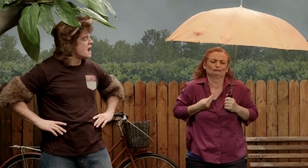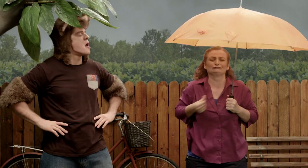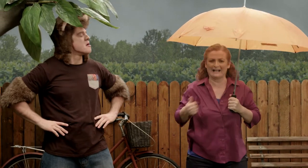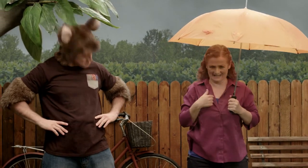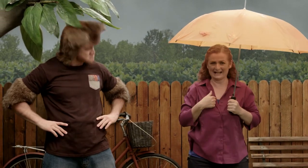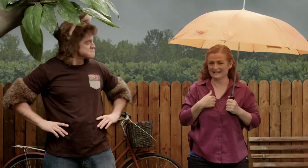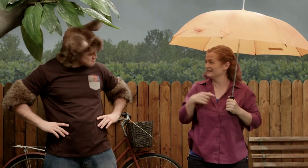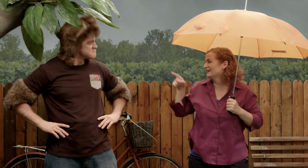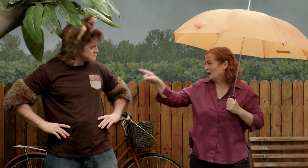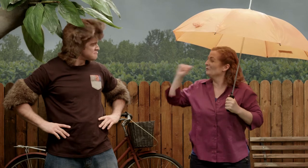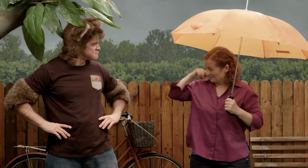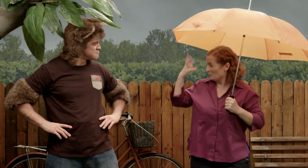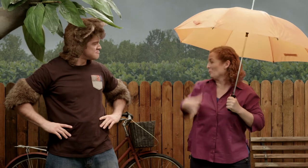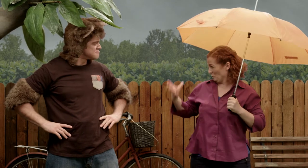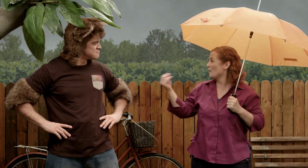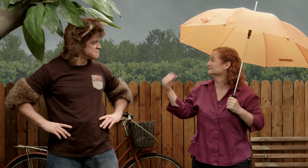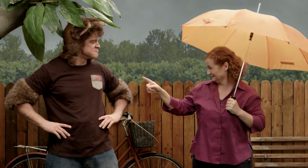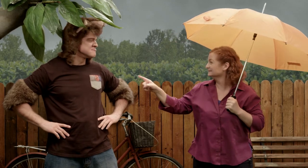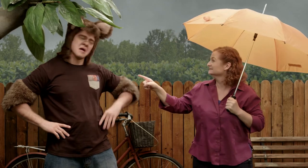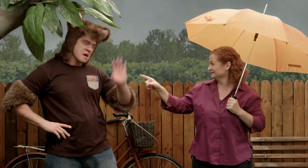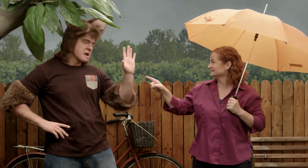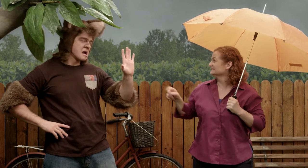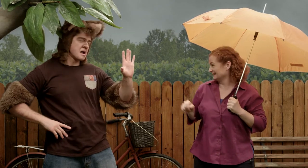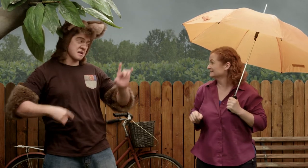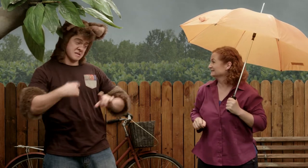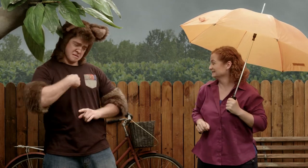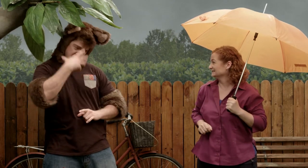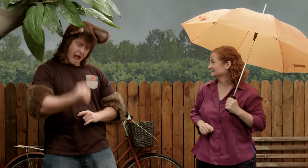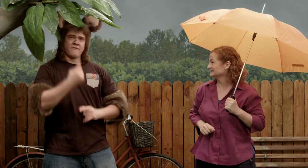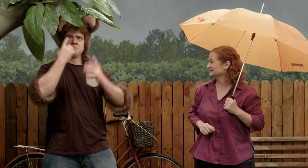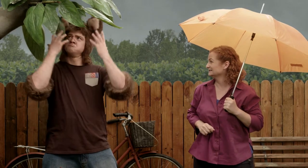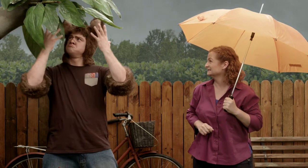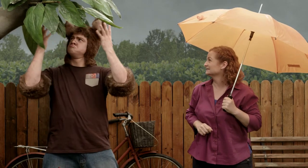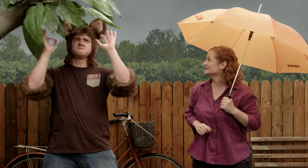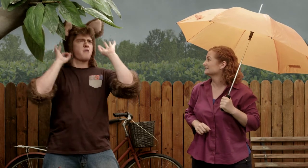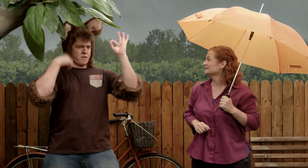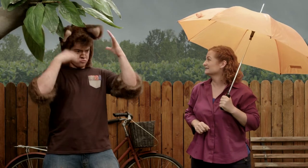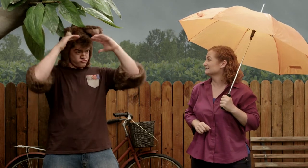see I'm nice and dry, but you will get wet, Possum. No, no, no, no … I have my leaves.